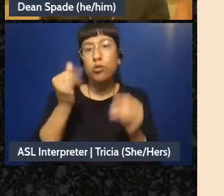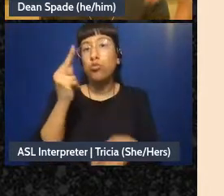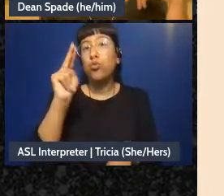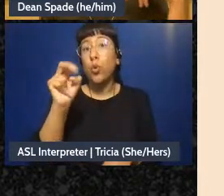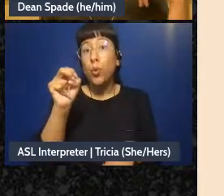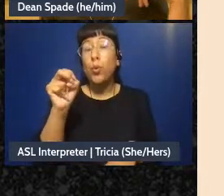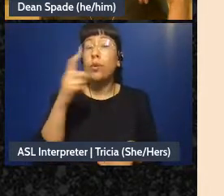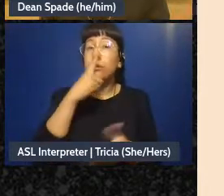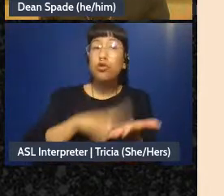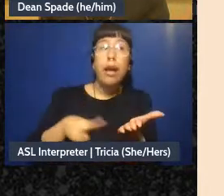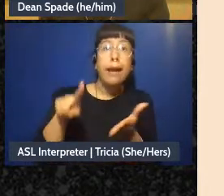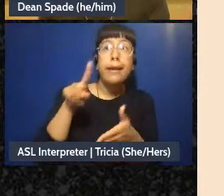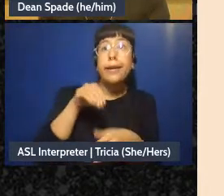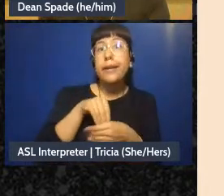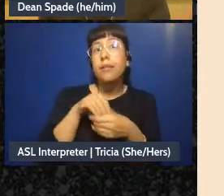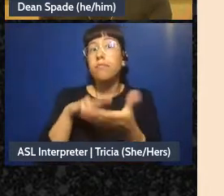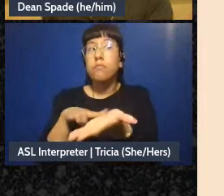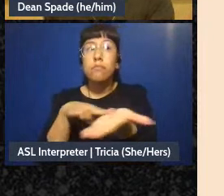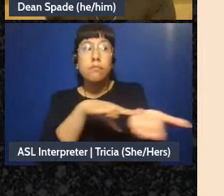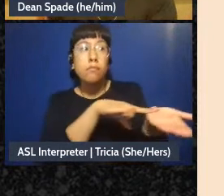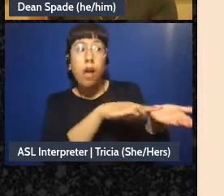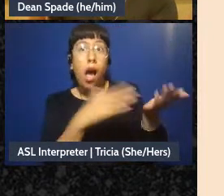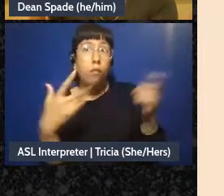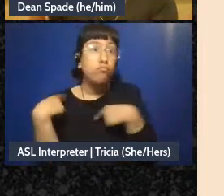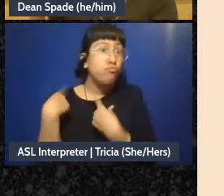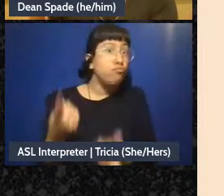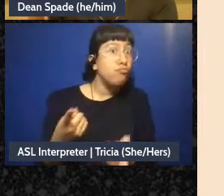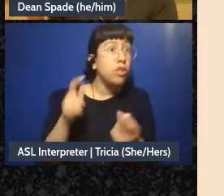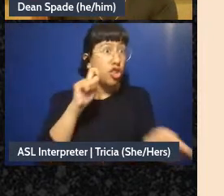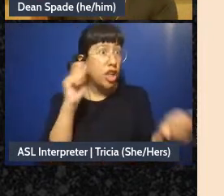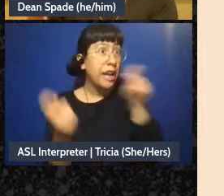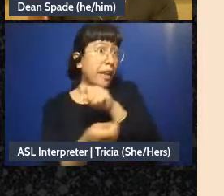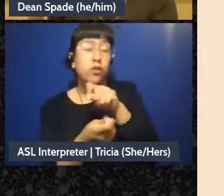Maybe we needed to change things” Or maybe-maybe in April something came up, a crisis in our